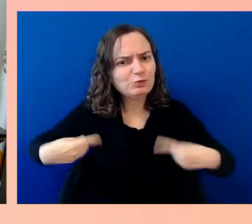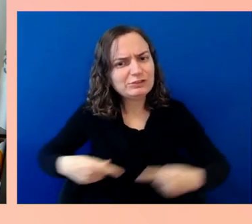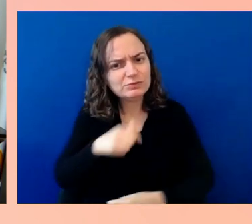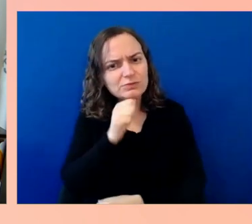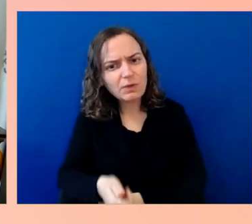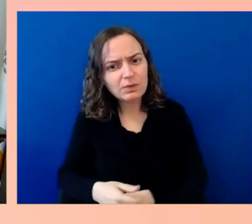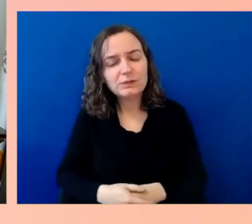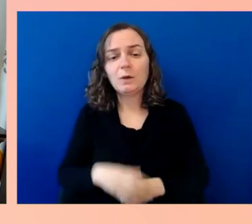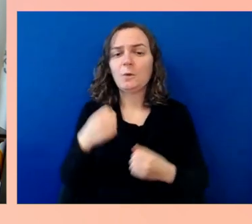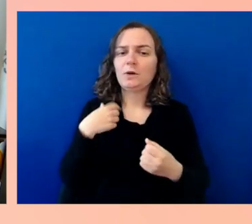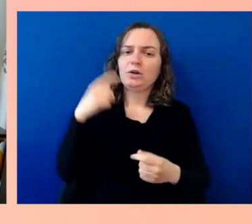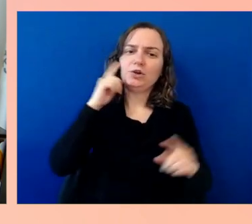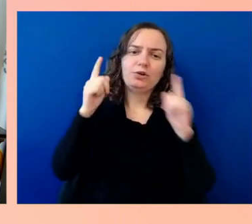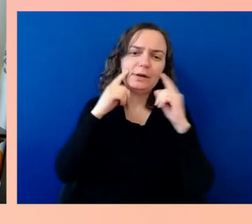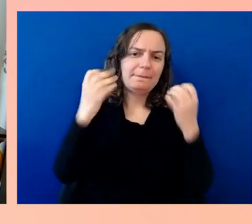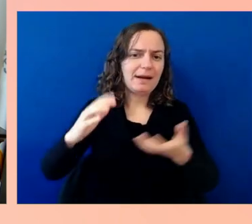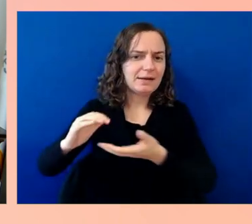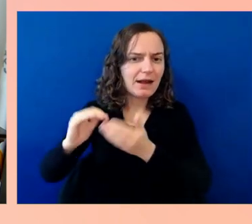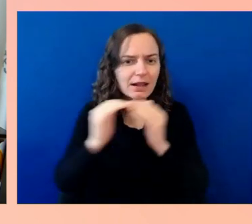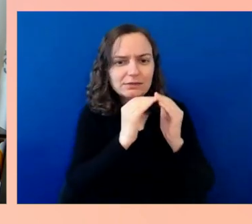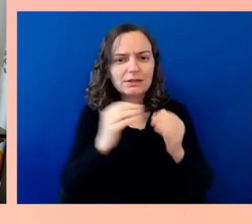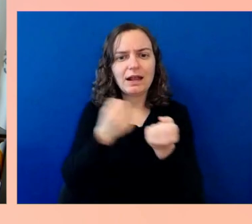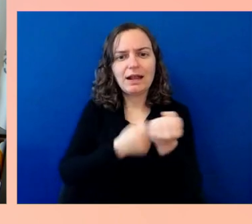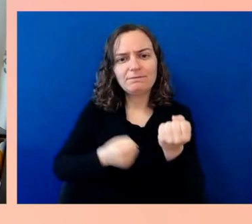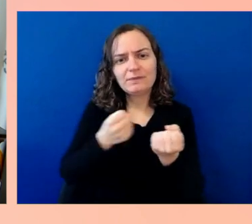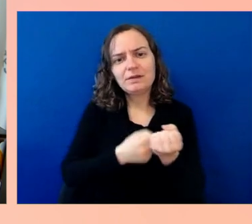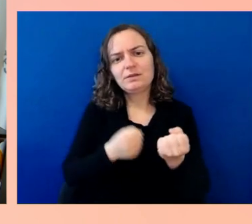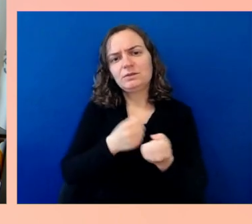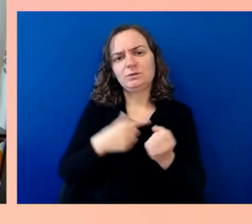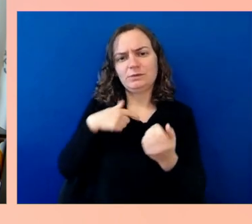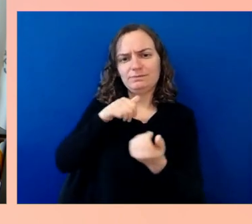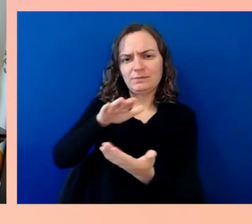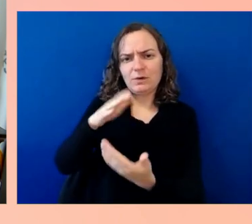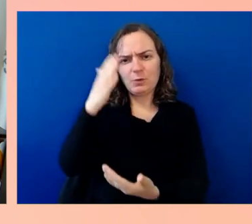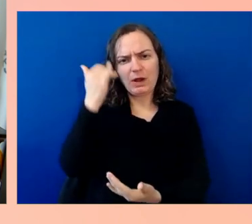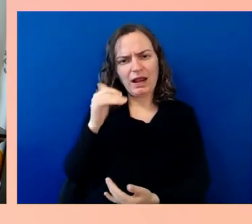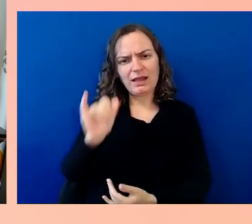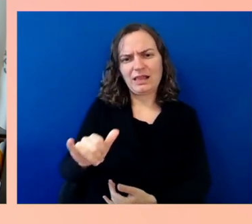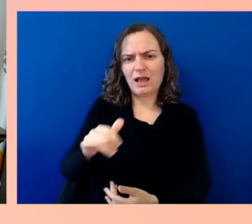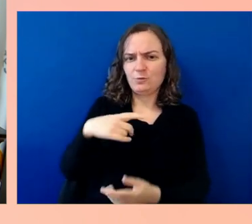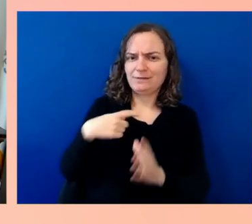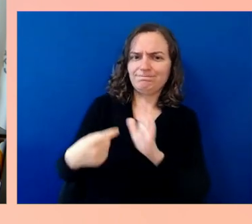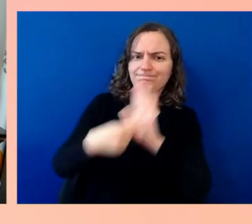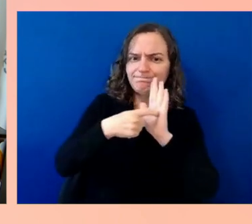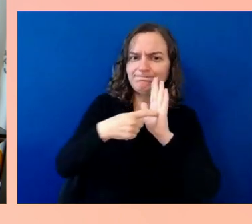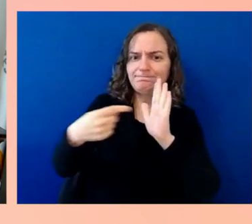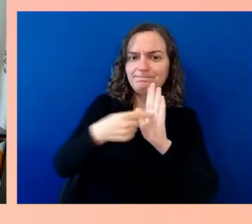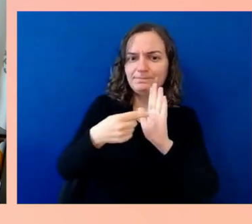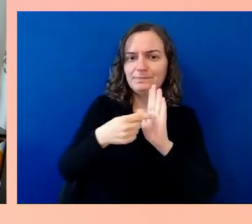to make sure that there's a broad understanding and empowerment about things that you can ask for from the gate agent,